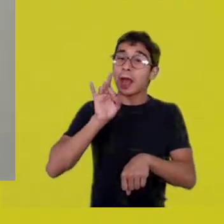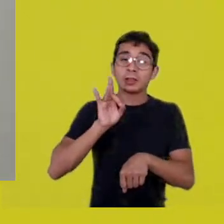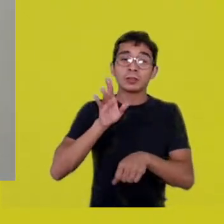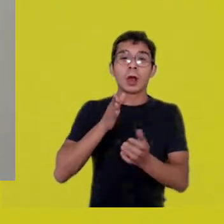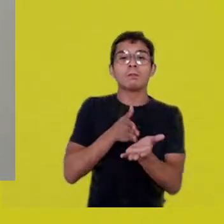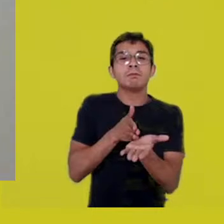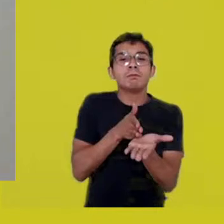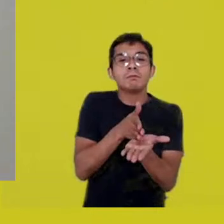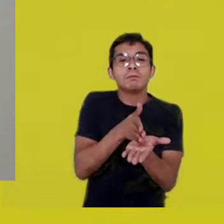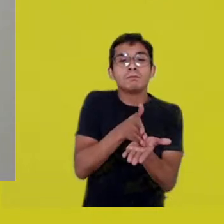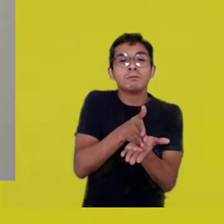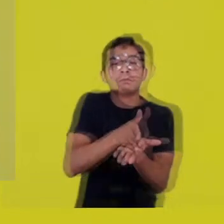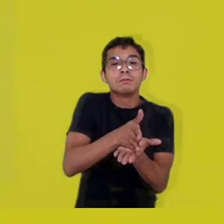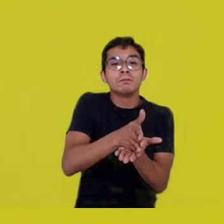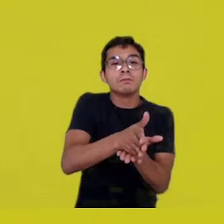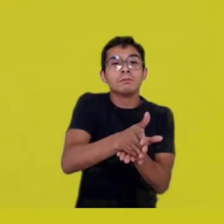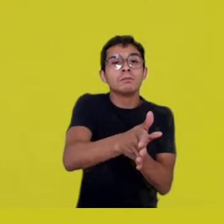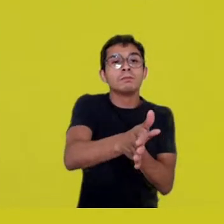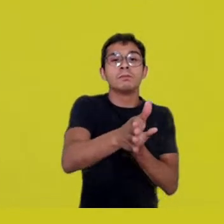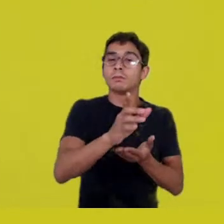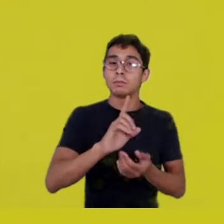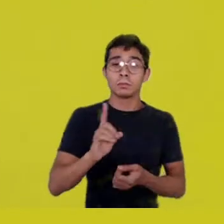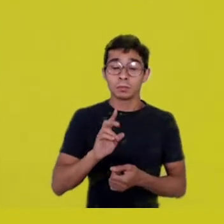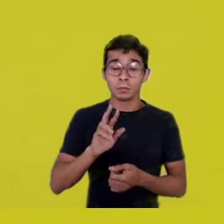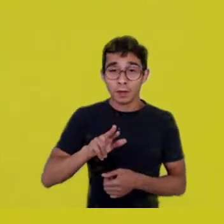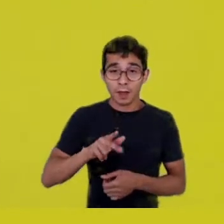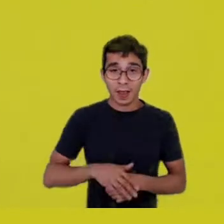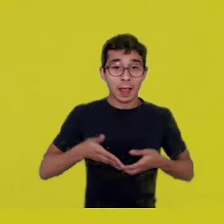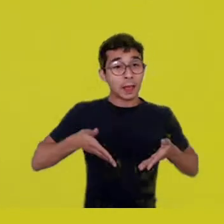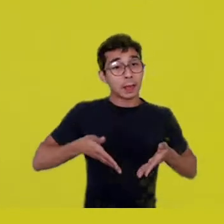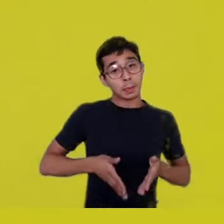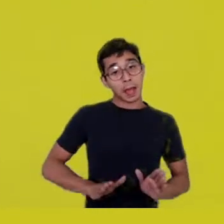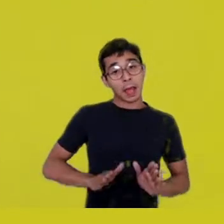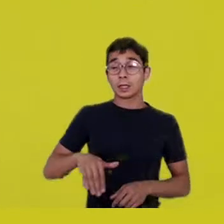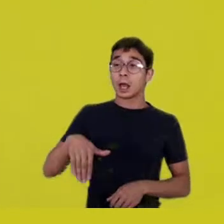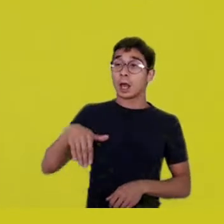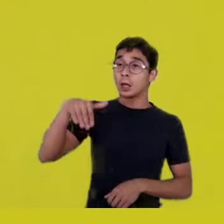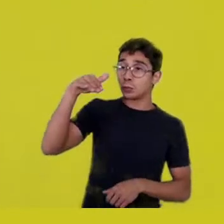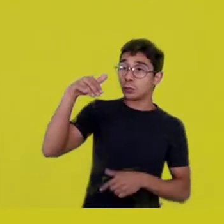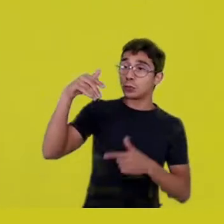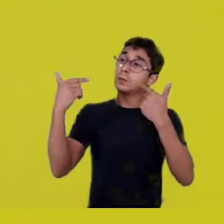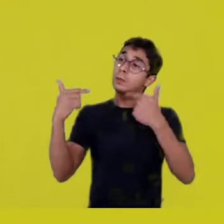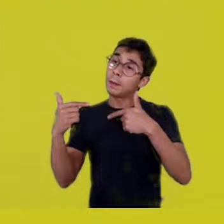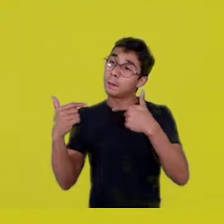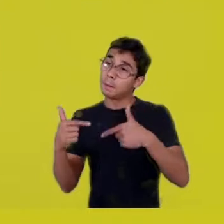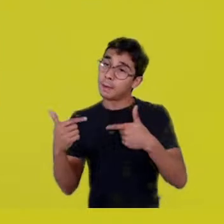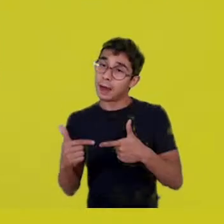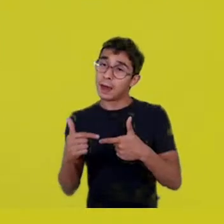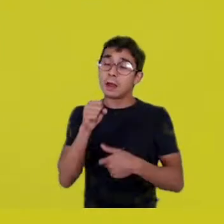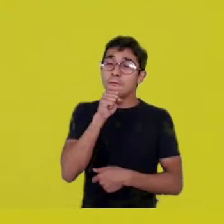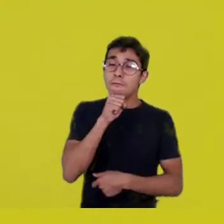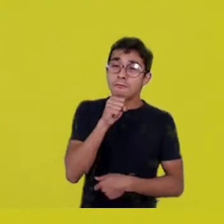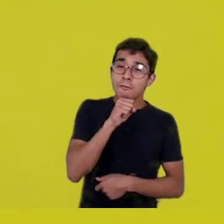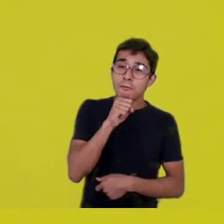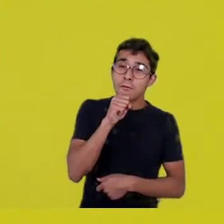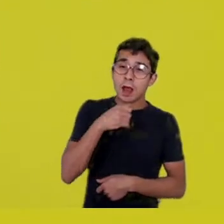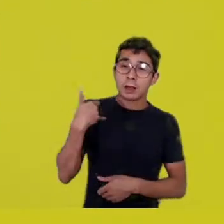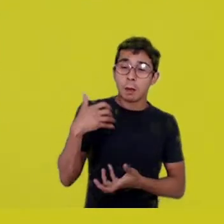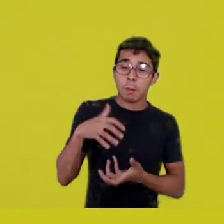being born, being useful, working, growing old and dying.